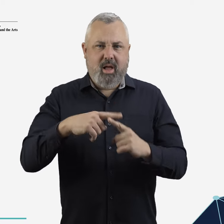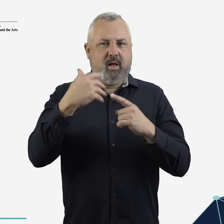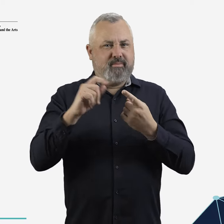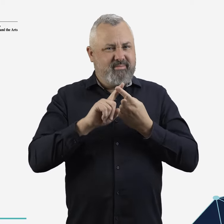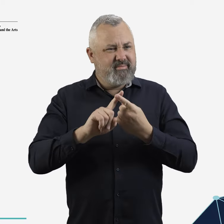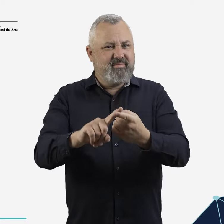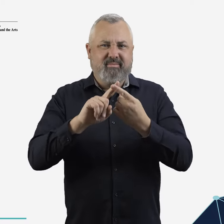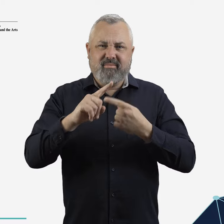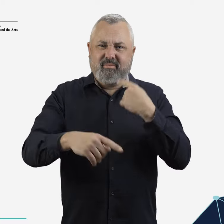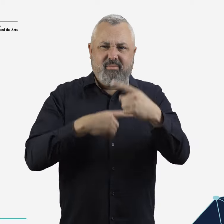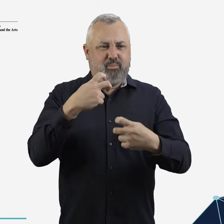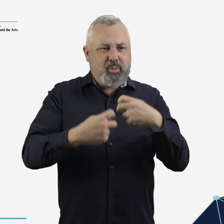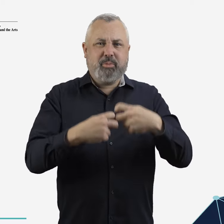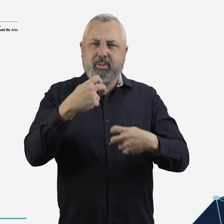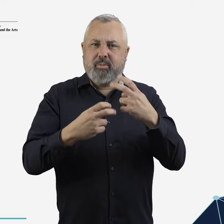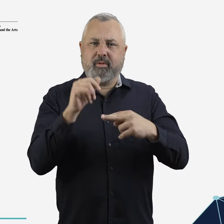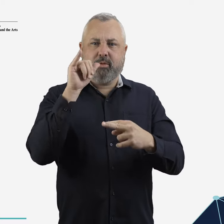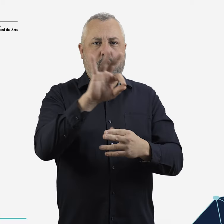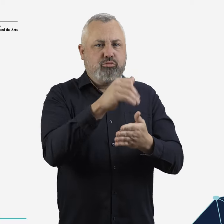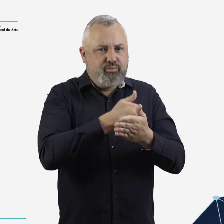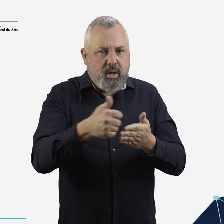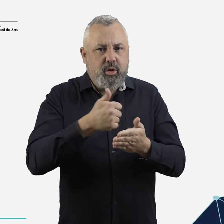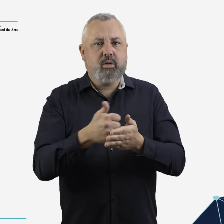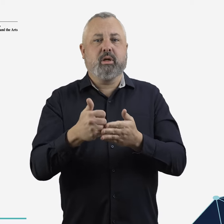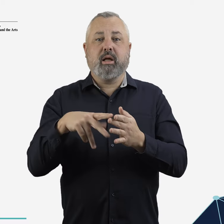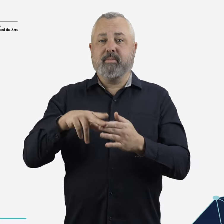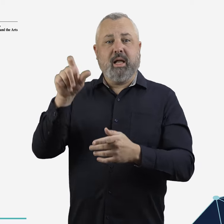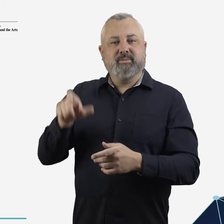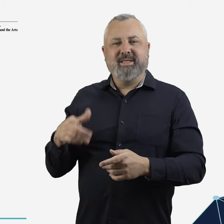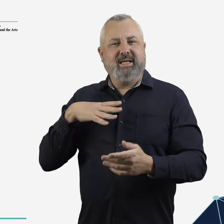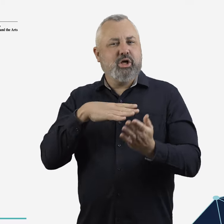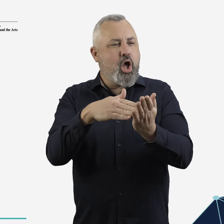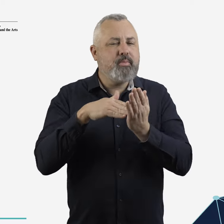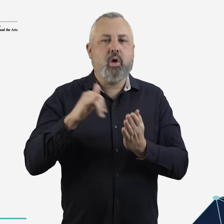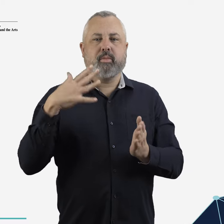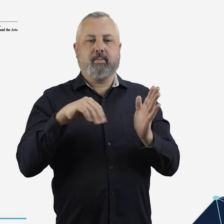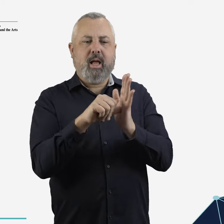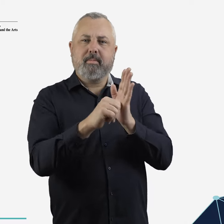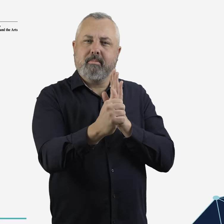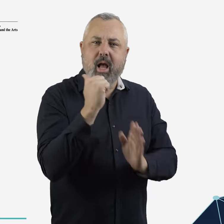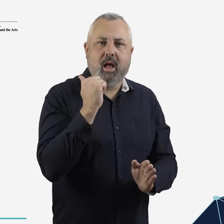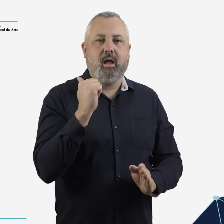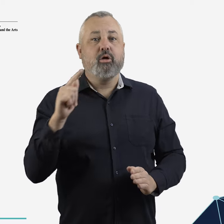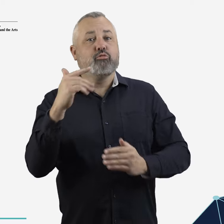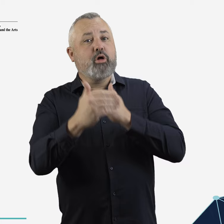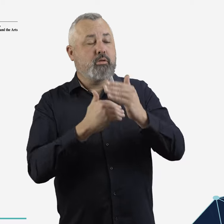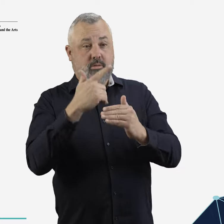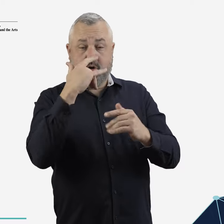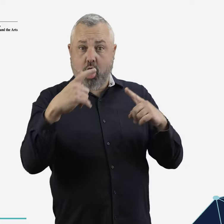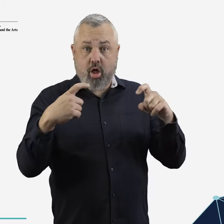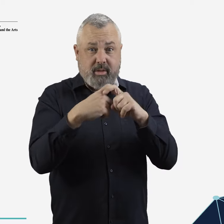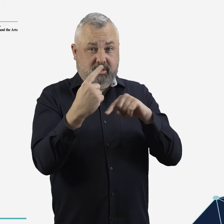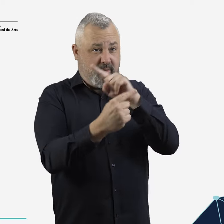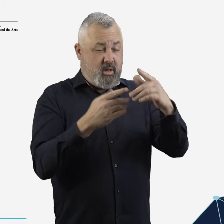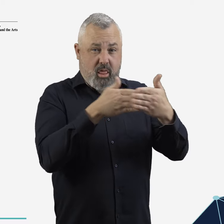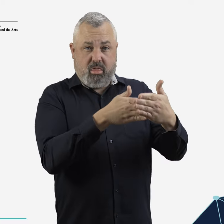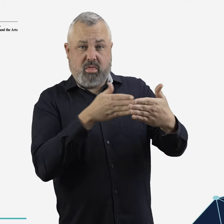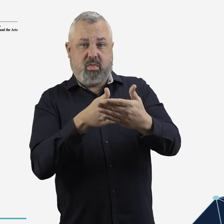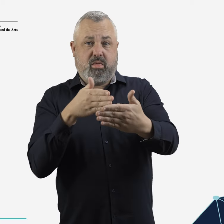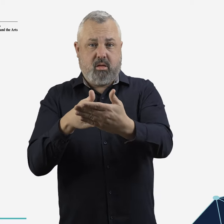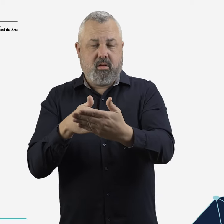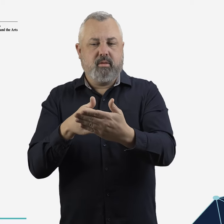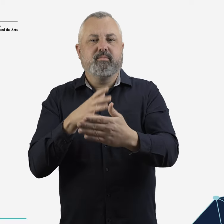unreliable, and customers finding it too difficult to access the refunds and support to which they are entitled.